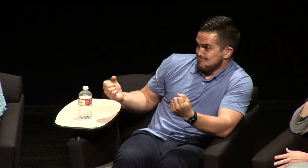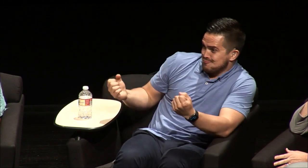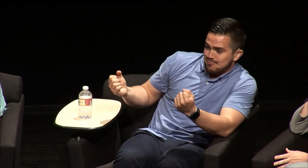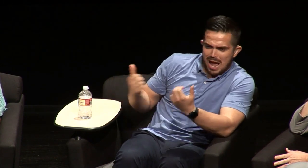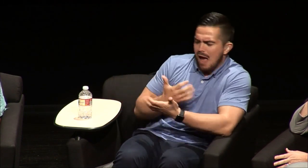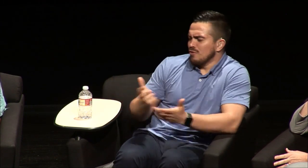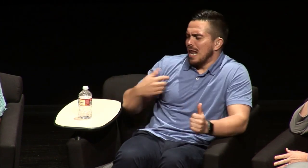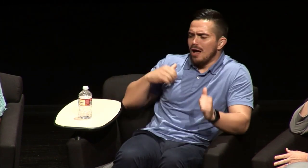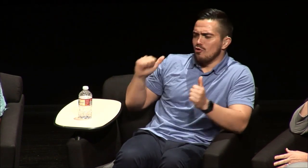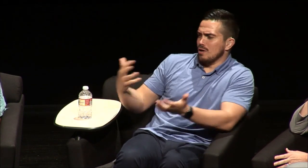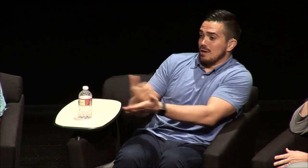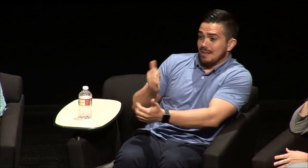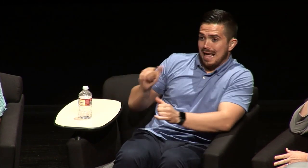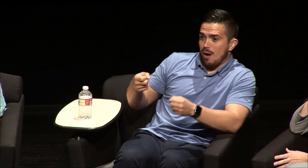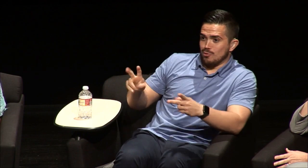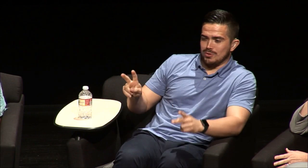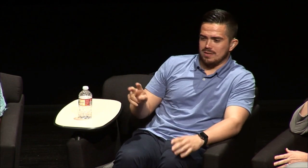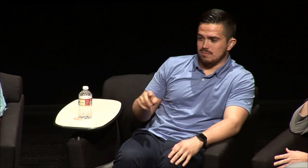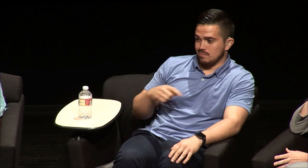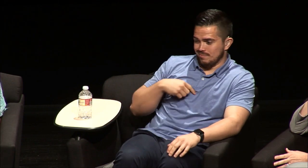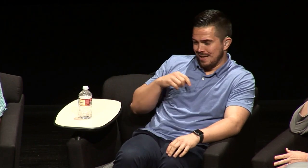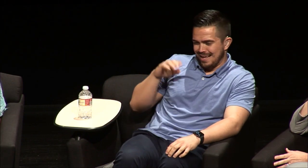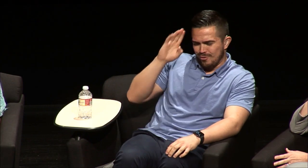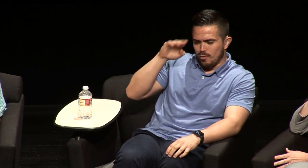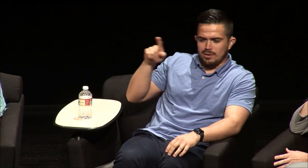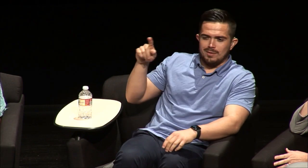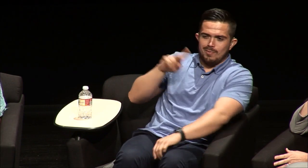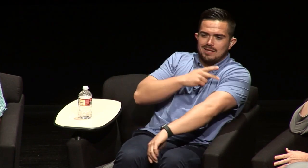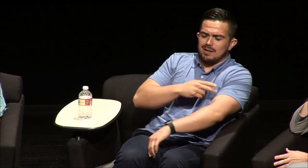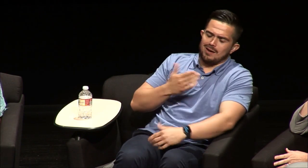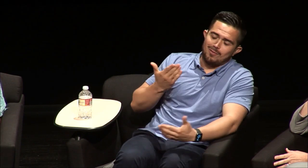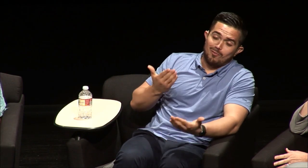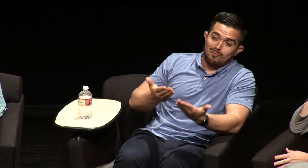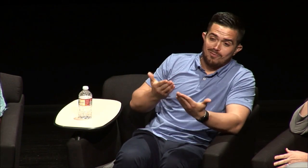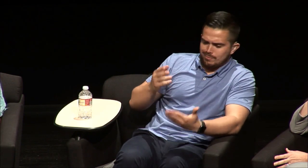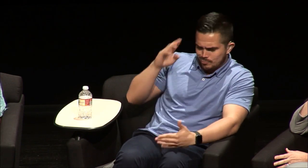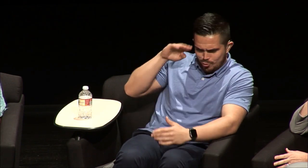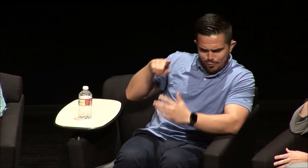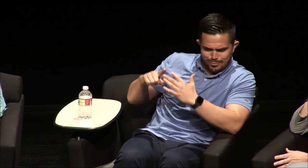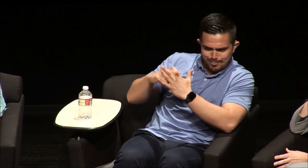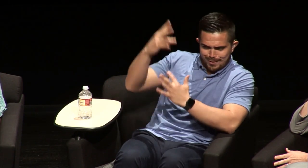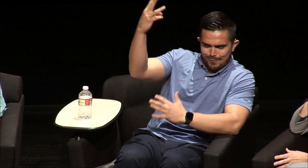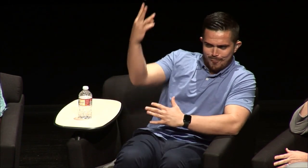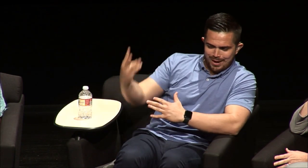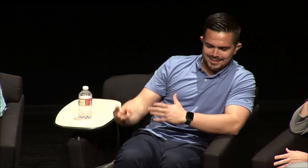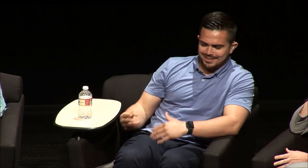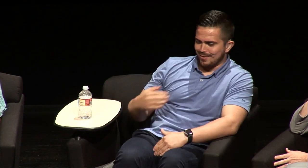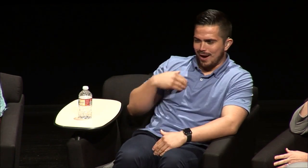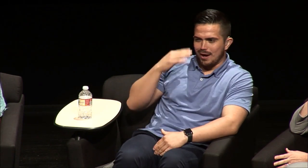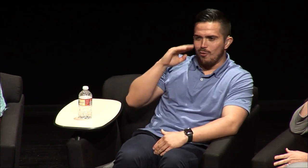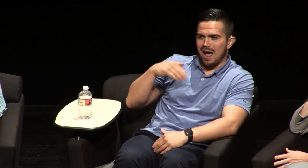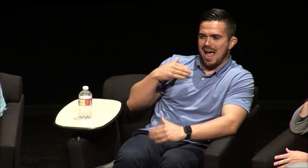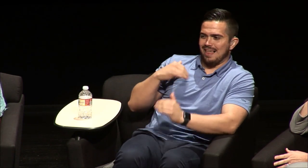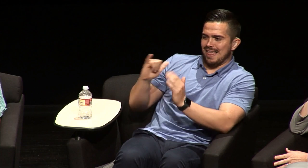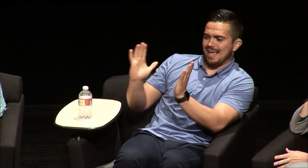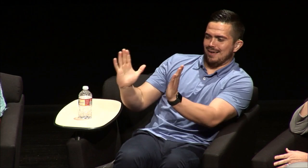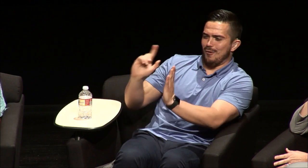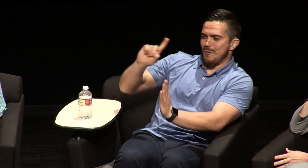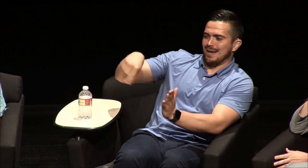I'm done with everything I just want to chat it up and and I took advantage of that opportunity because you know I see that patient luckily every Wednesday and